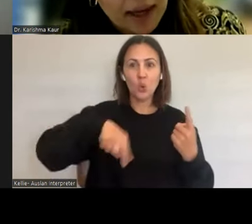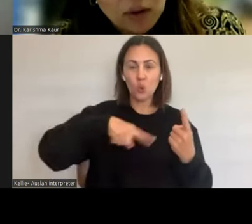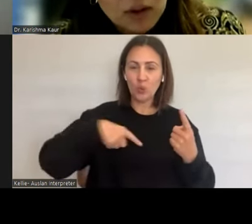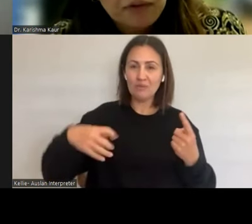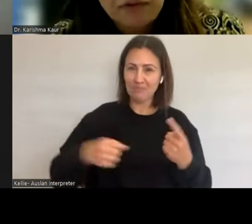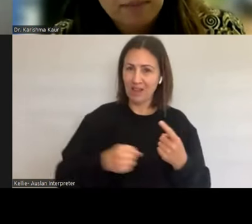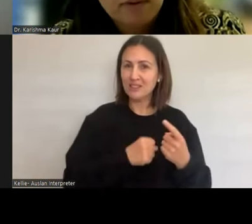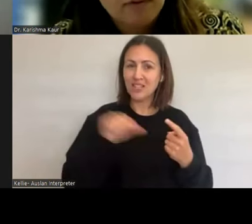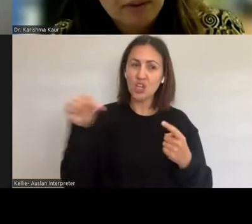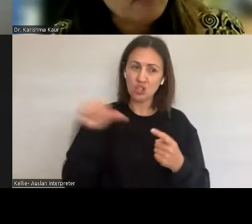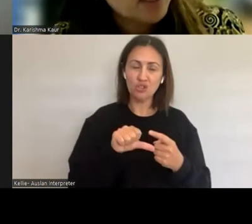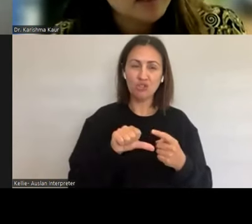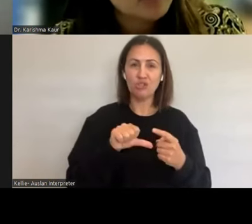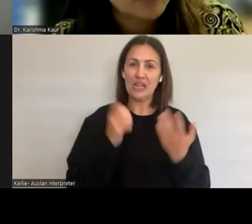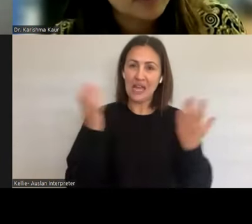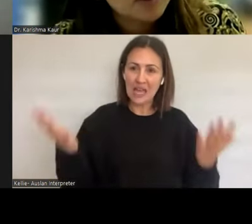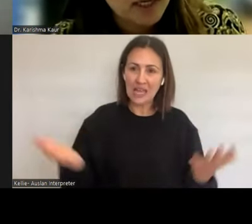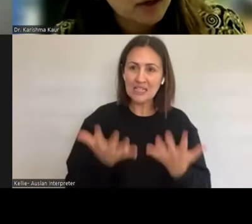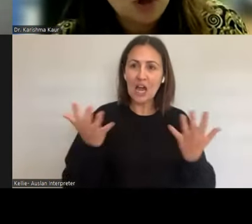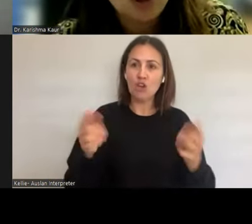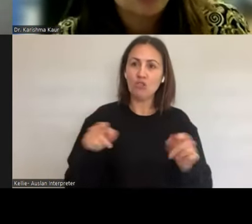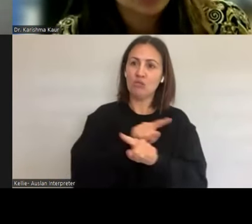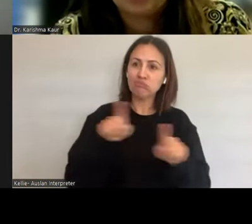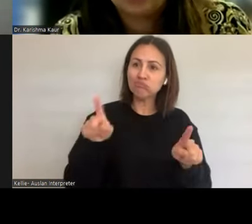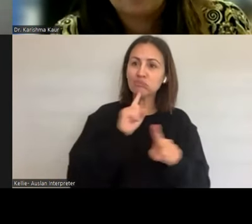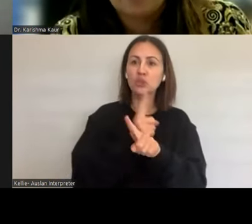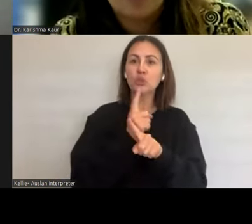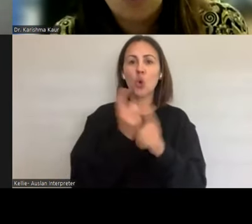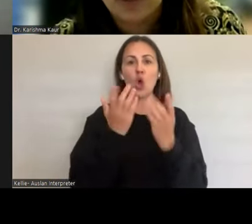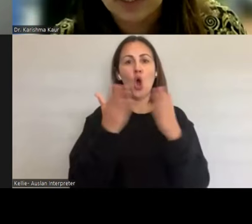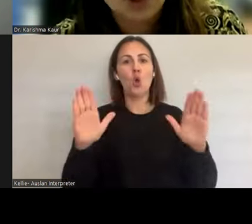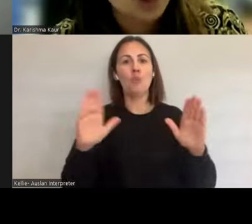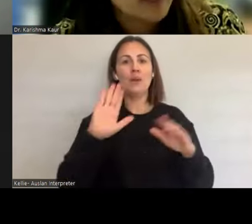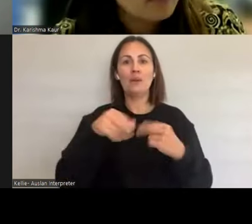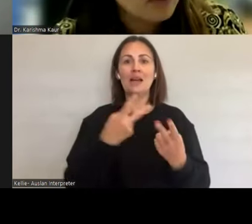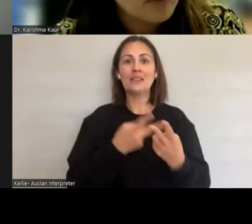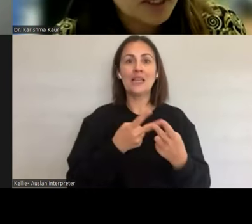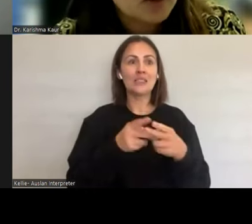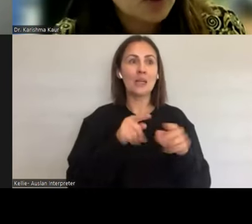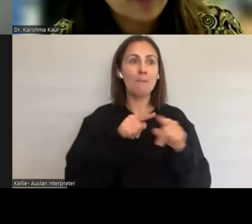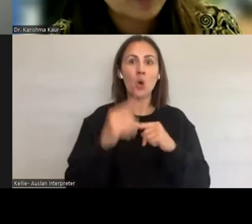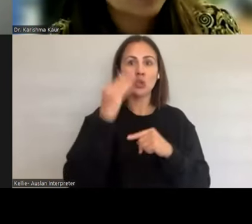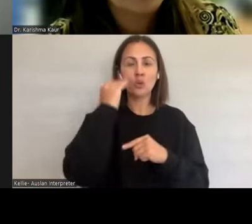and lots of, women feel it's going to be a huge stigma or it's shameful for me to go and express